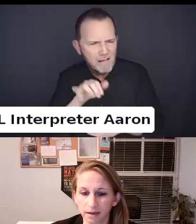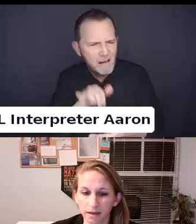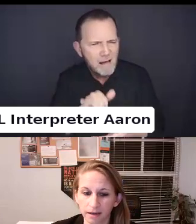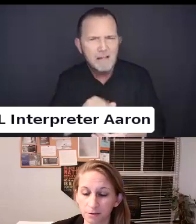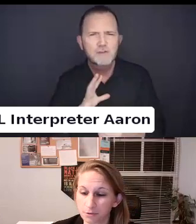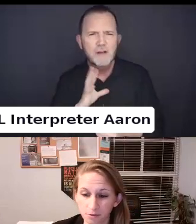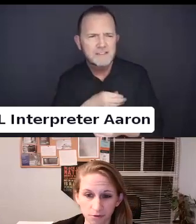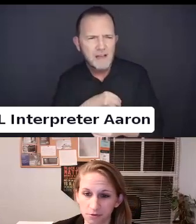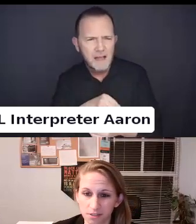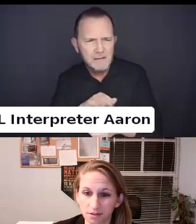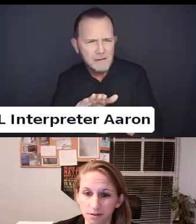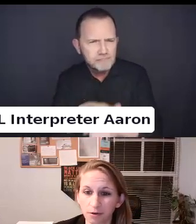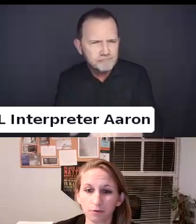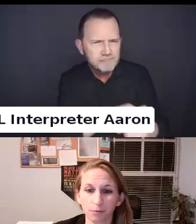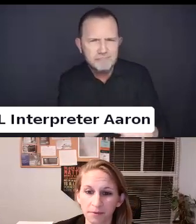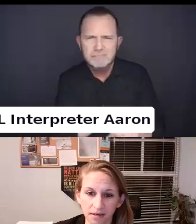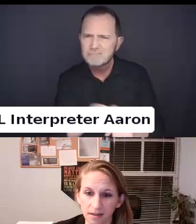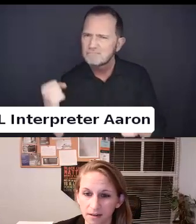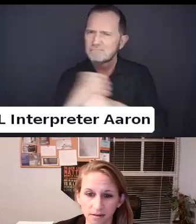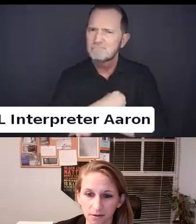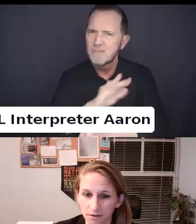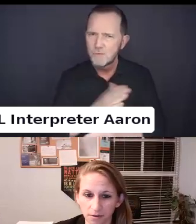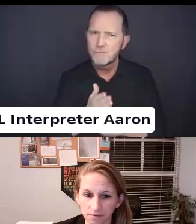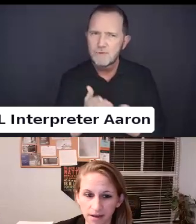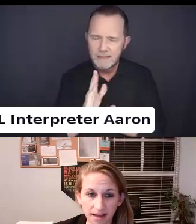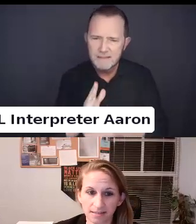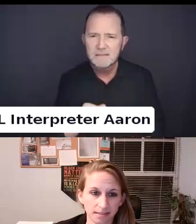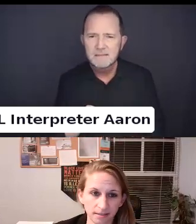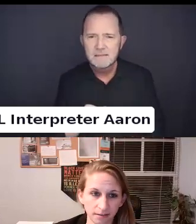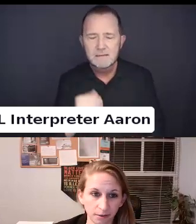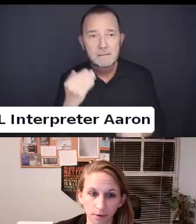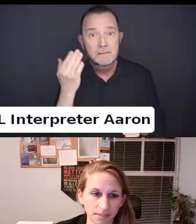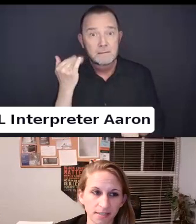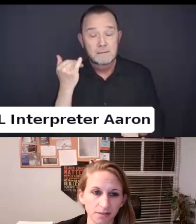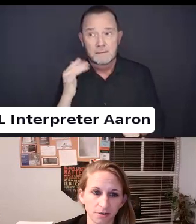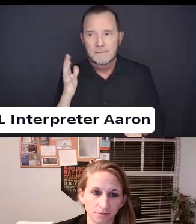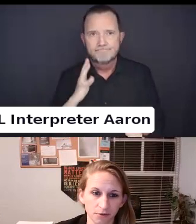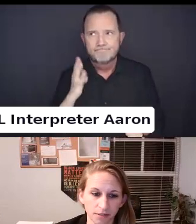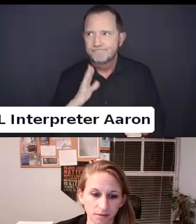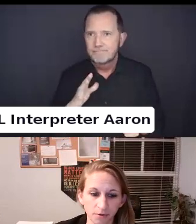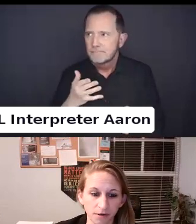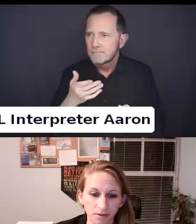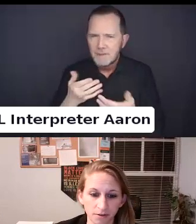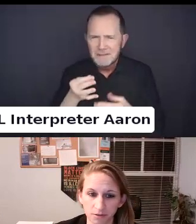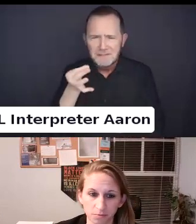It was due to an overwhelming need to. Access to legal representation for the trans community.